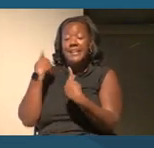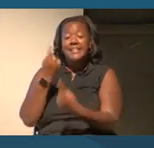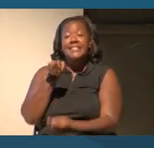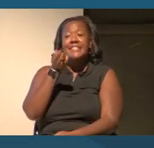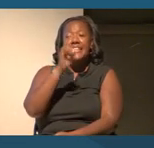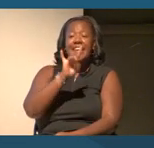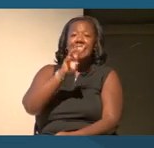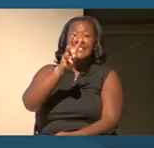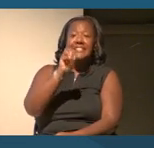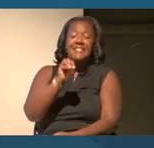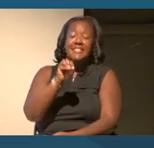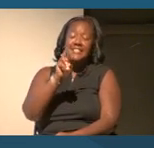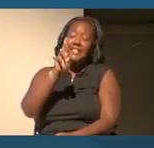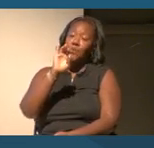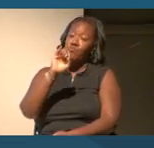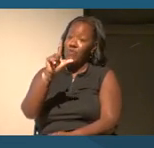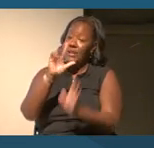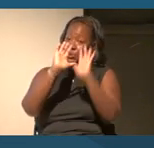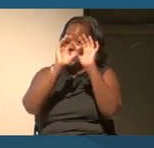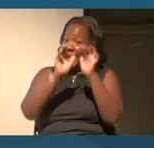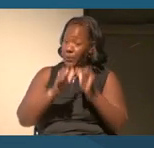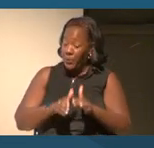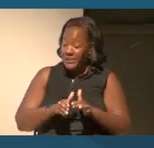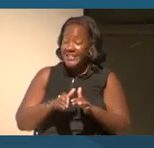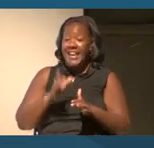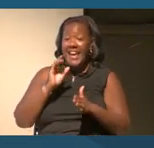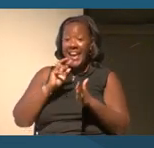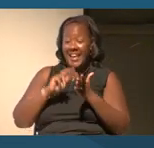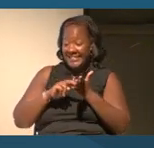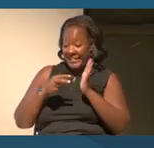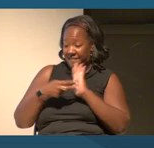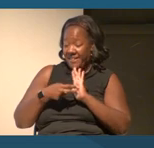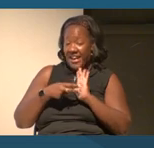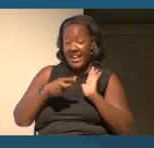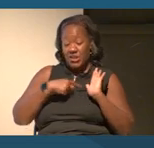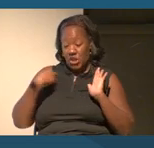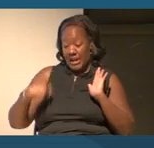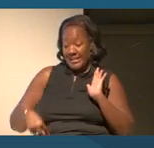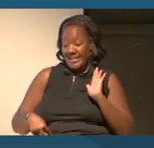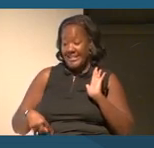Since 1860, racial categorization has defined Chinese as a distinct and separate category.